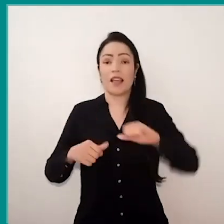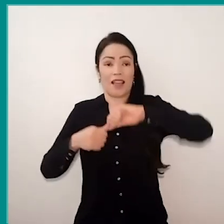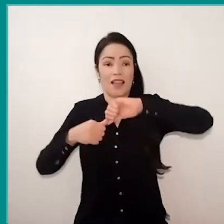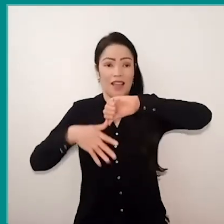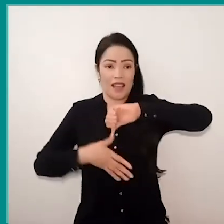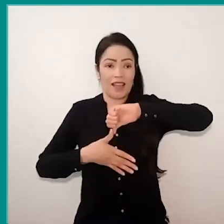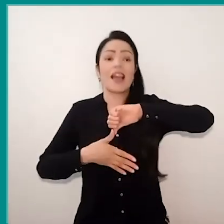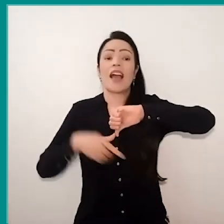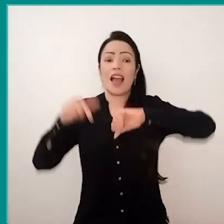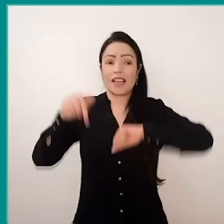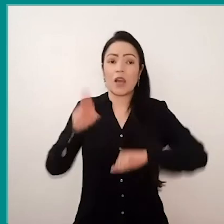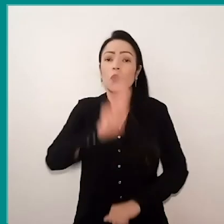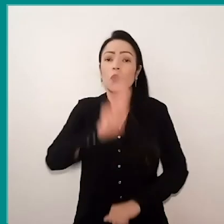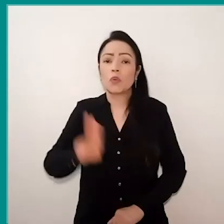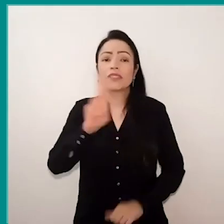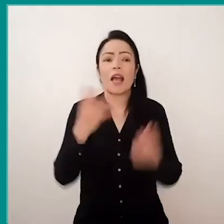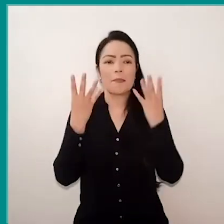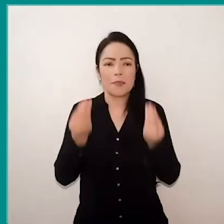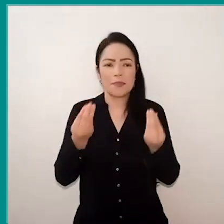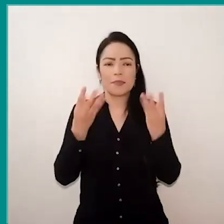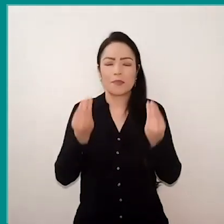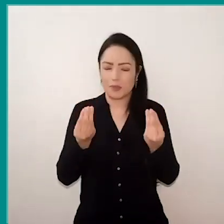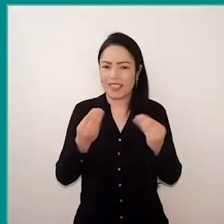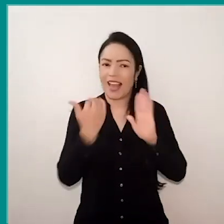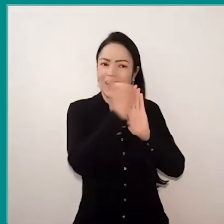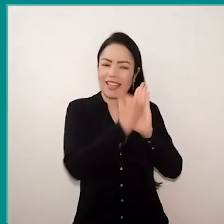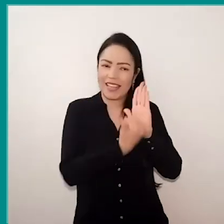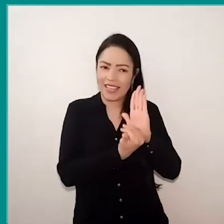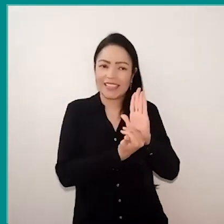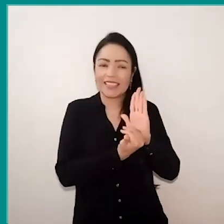these broadcast lists to take information,